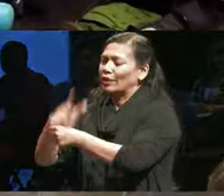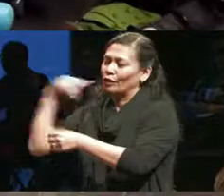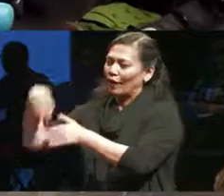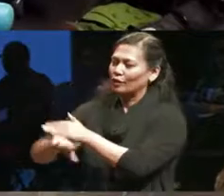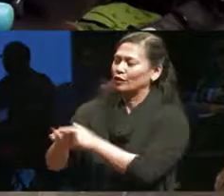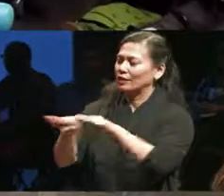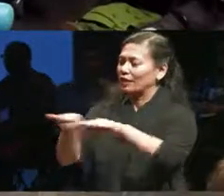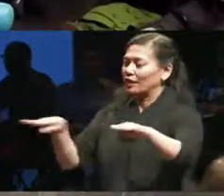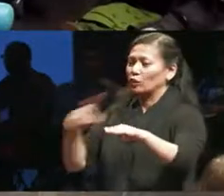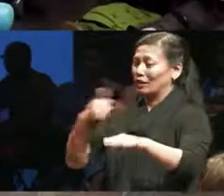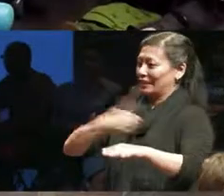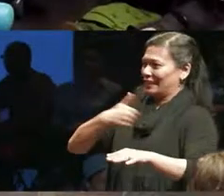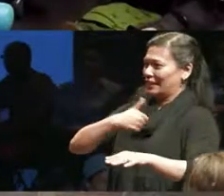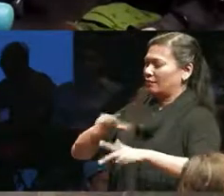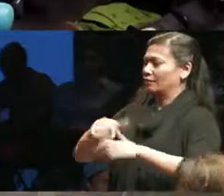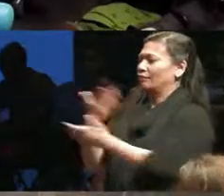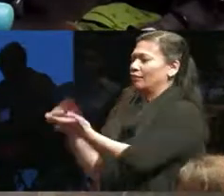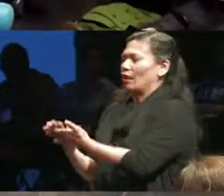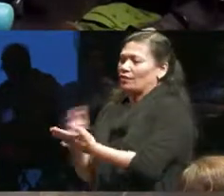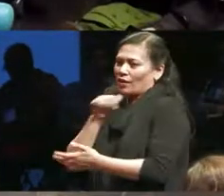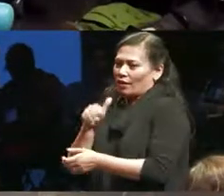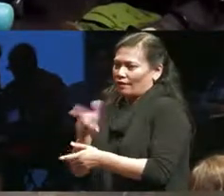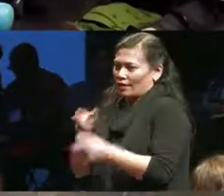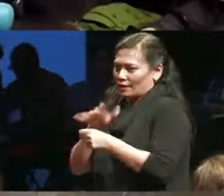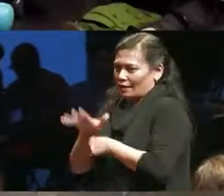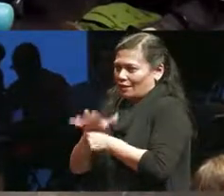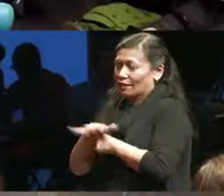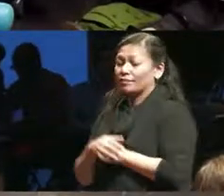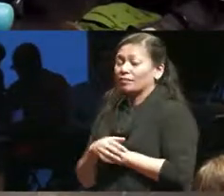couldn't get there fast enough on my own there were other actors in the show who